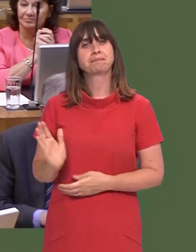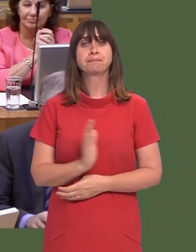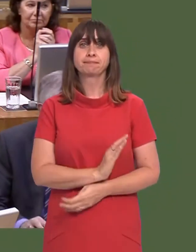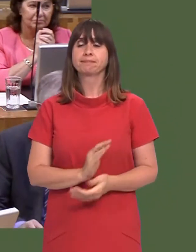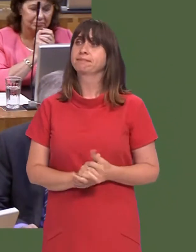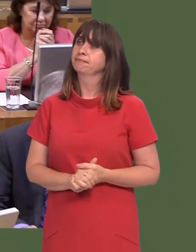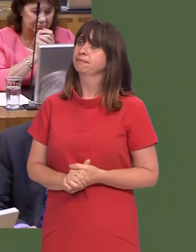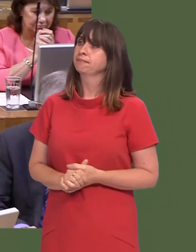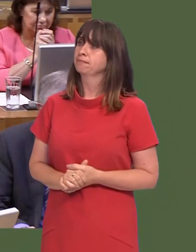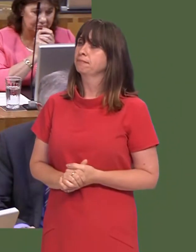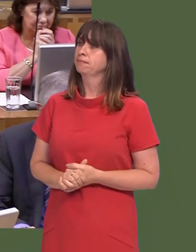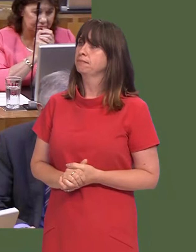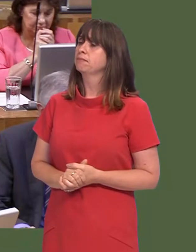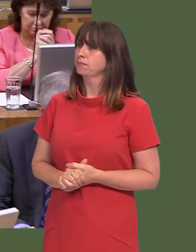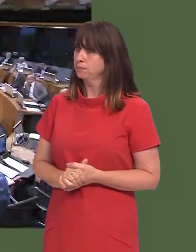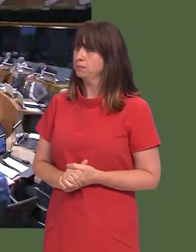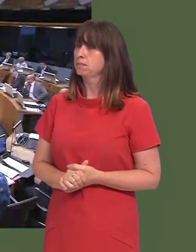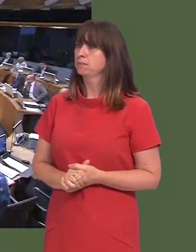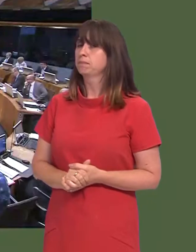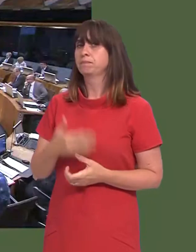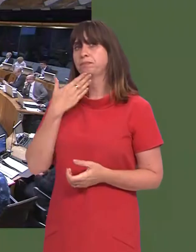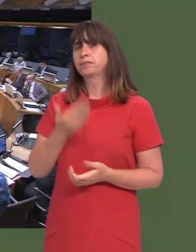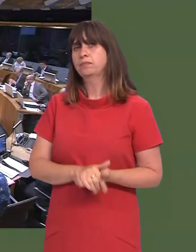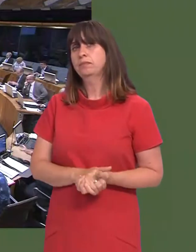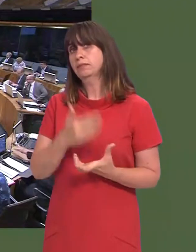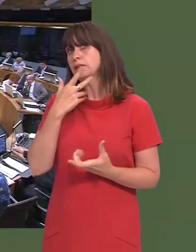Dai Lloyd: 6.